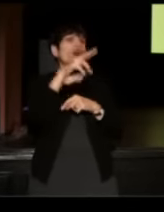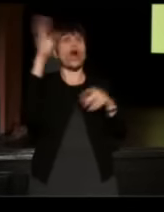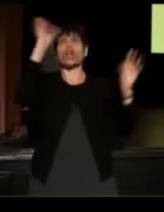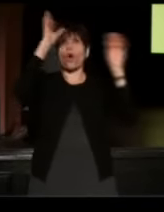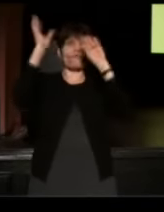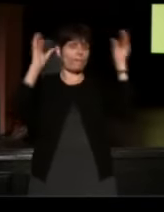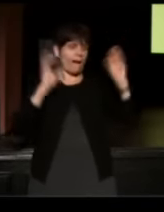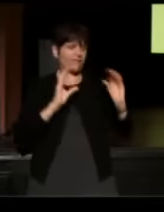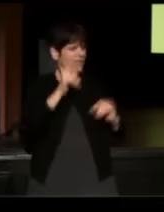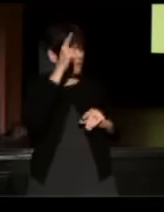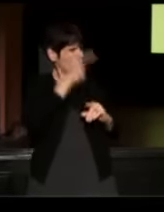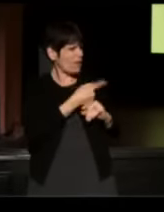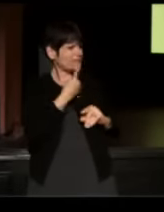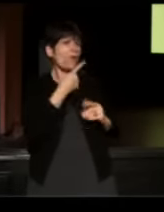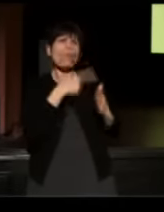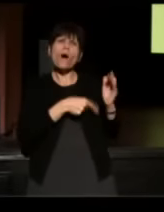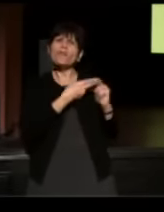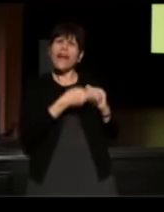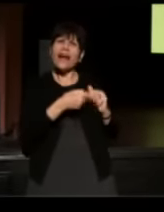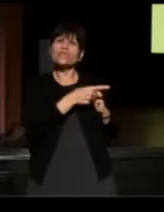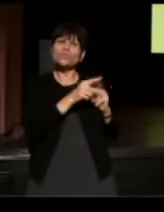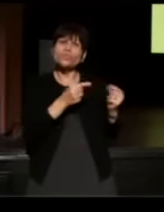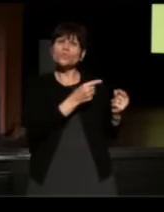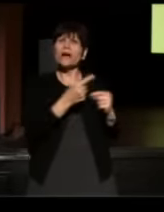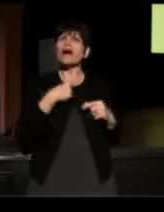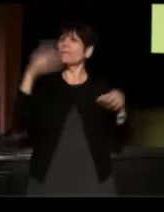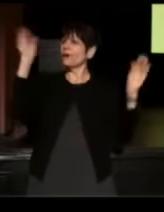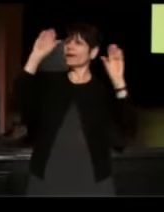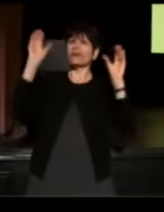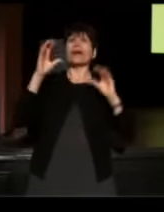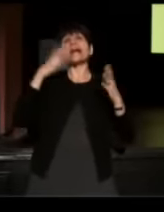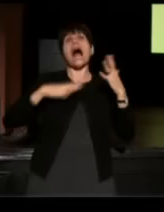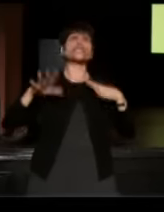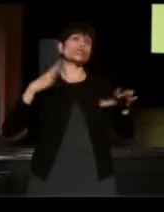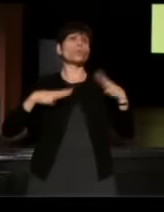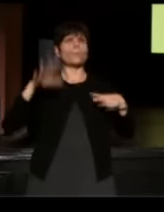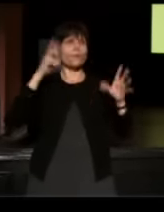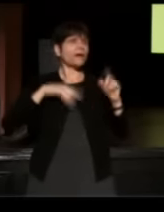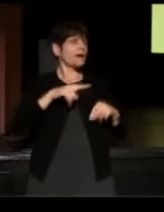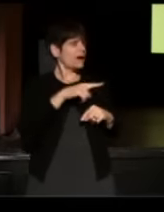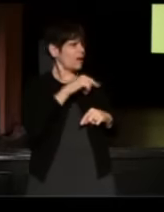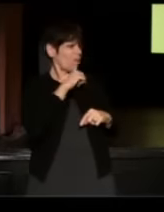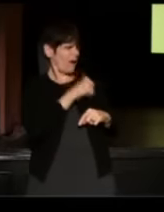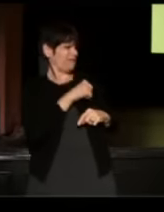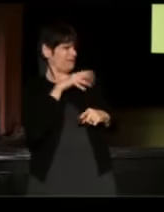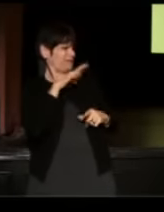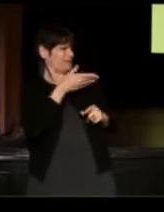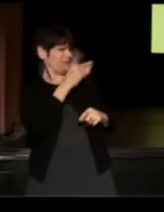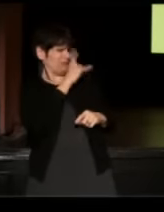My brother said, "what in the hell are you doing?" I said, "I'm putting on my costume." He said, "I wouldn't be caught dead wearing that!"